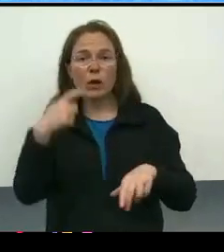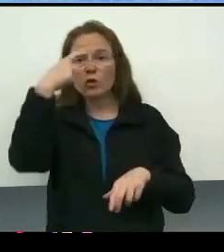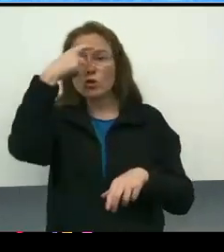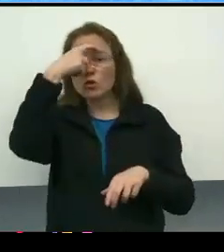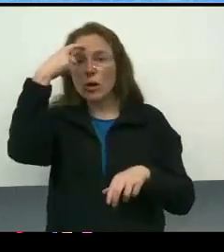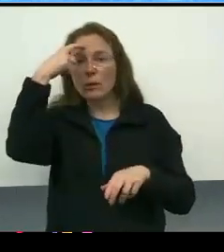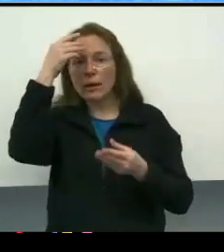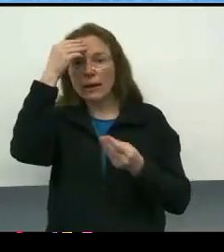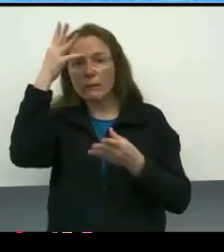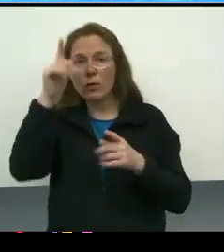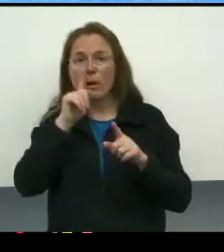to that question, for example?